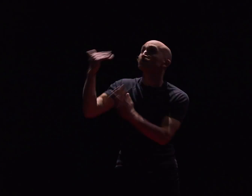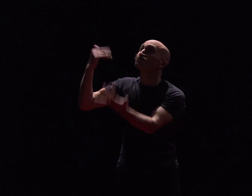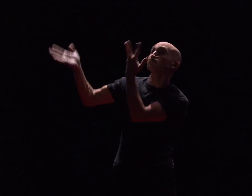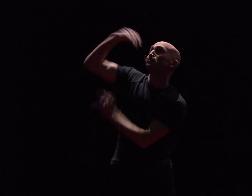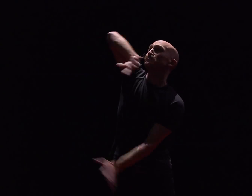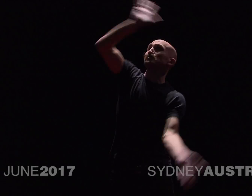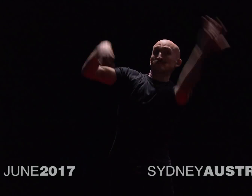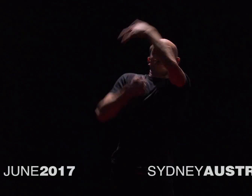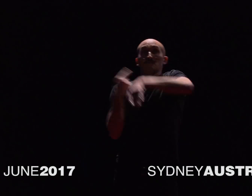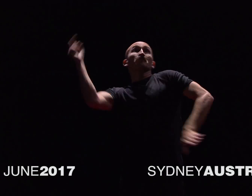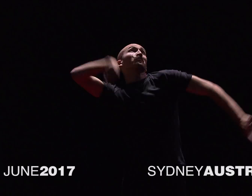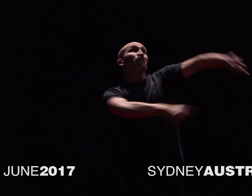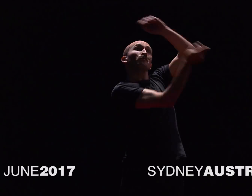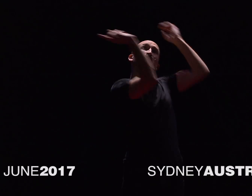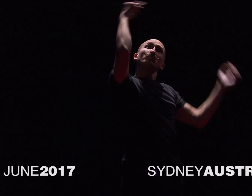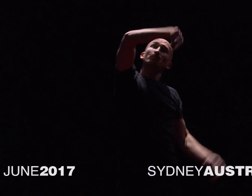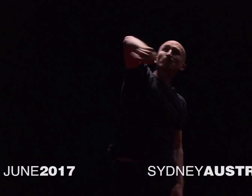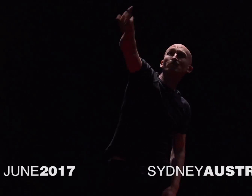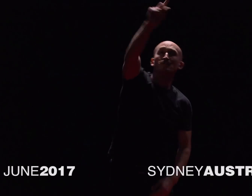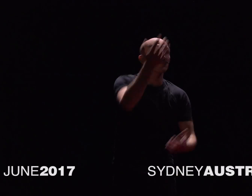Anyway the wind blows